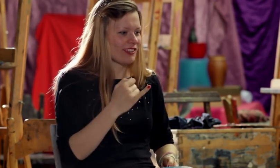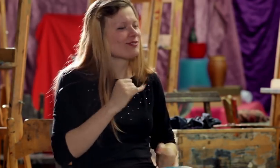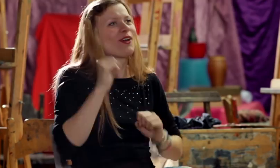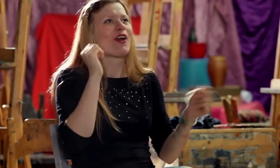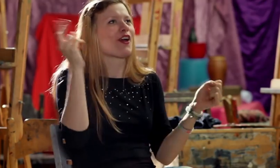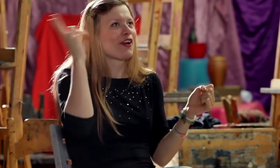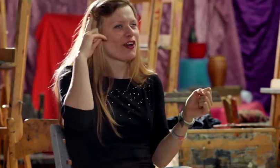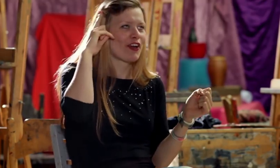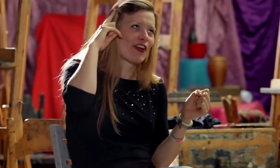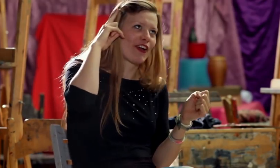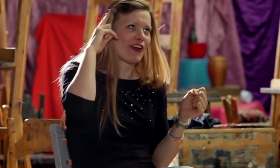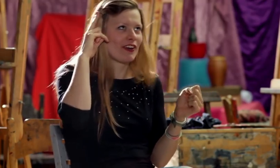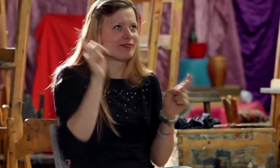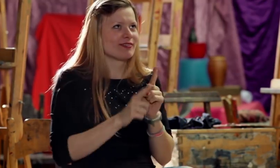and the child becomes a little robot.